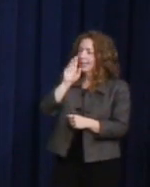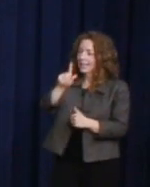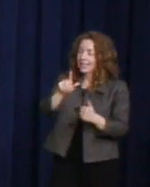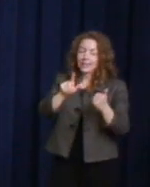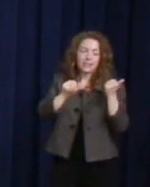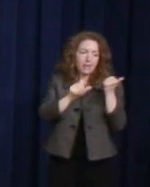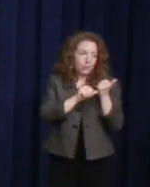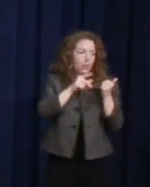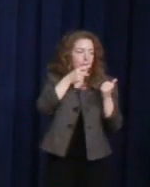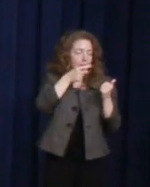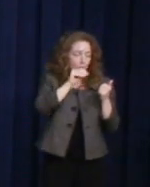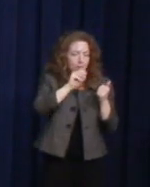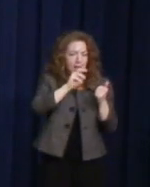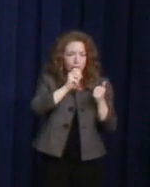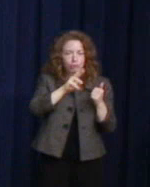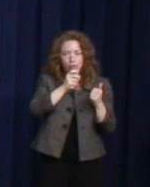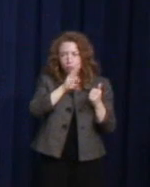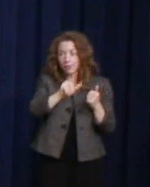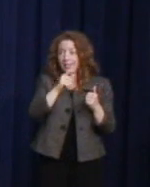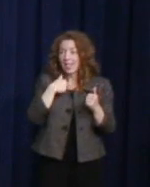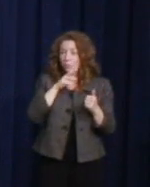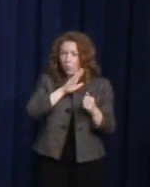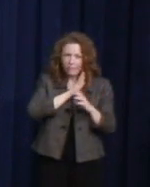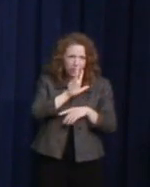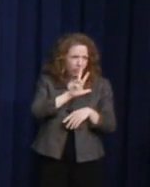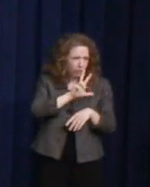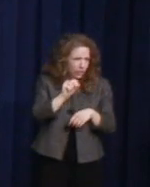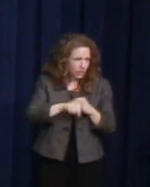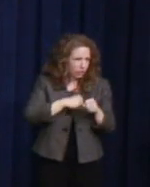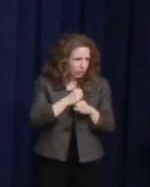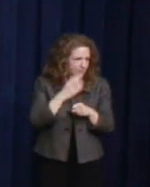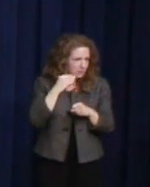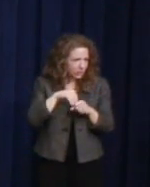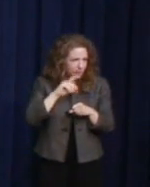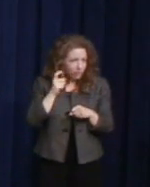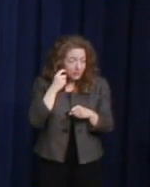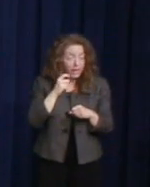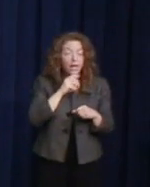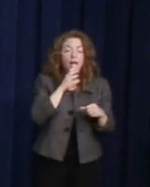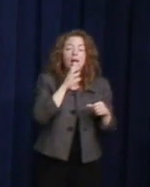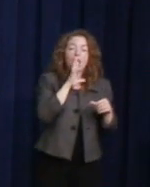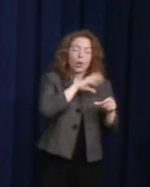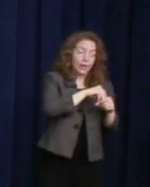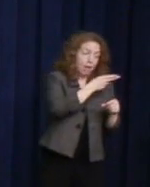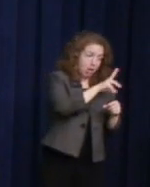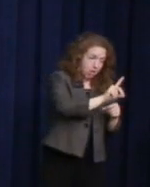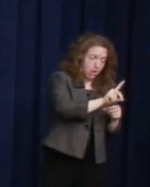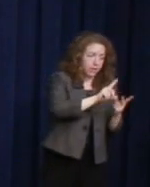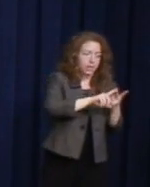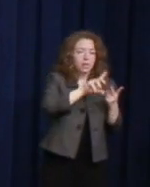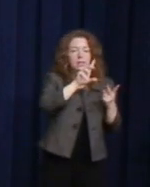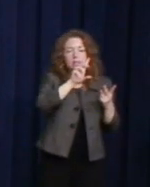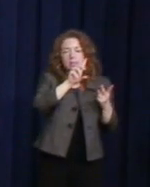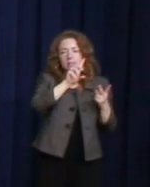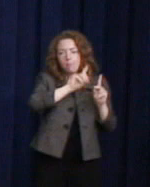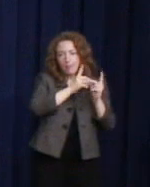30 years experience in public service and government, including at the Department of Housing and Urban Development, the Department of Transportation, the House Judiciary Committee